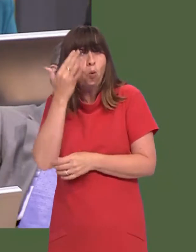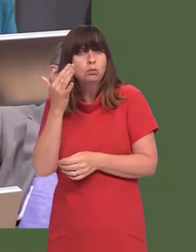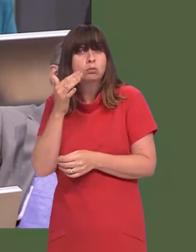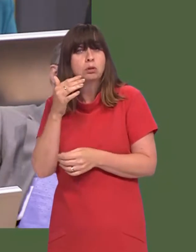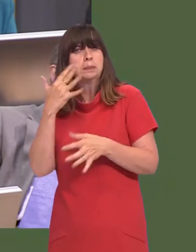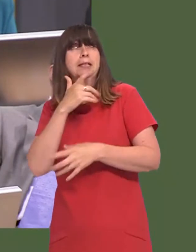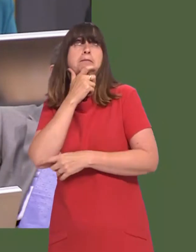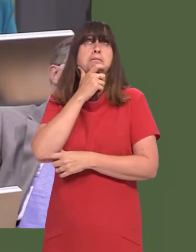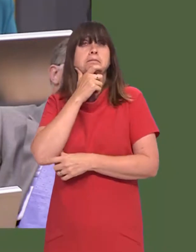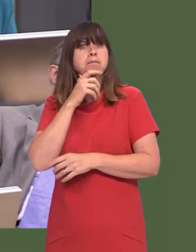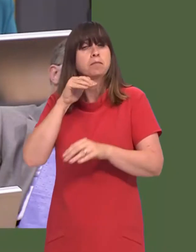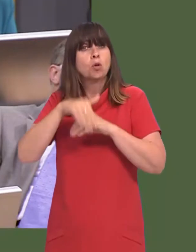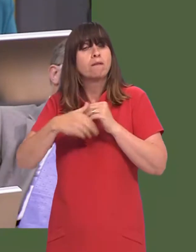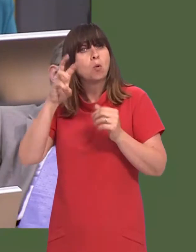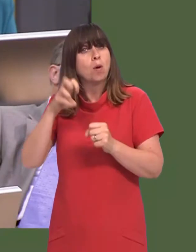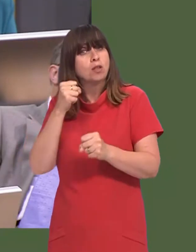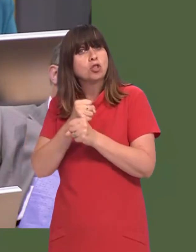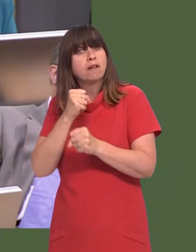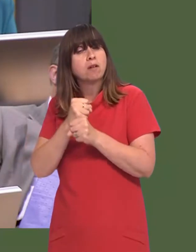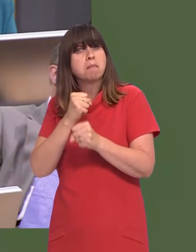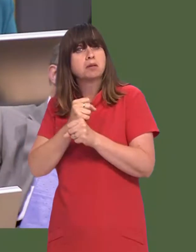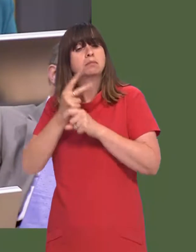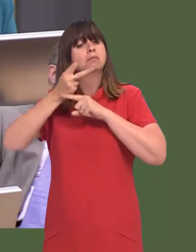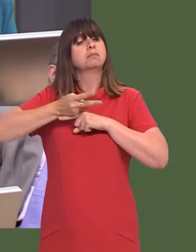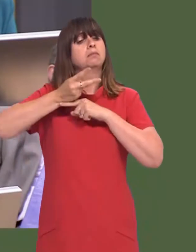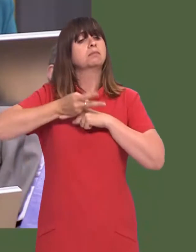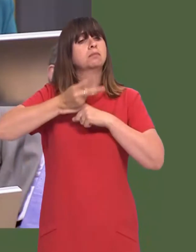Iím wondering: have you given any consideration to delivering the Welsh Government oversight